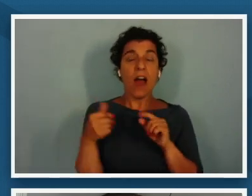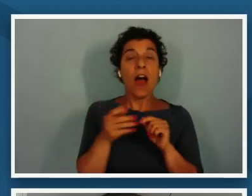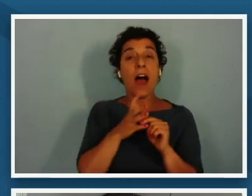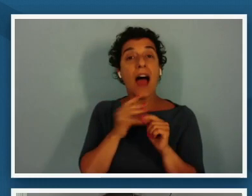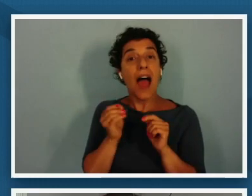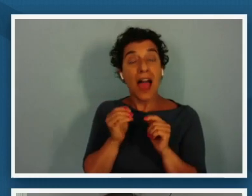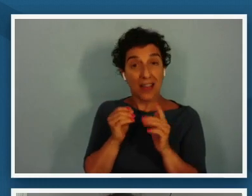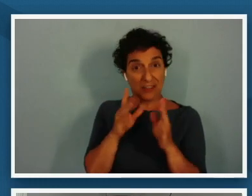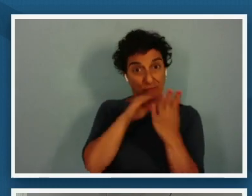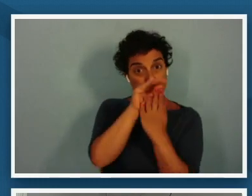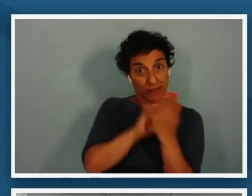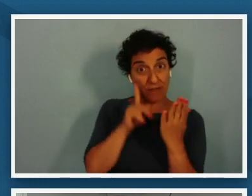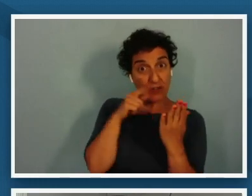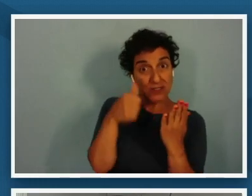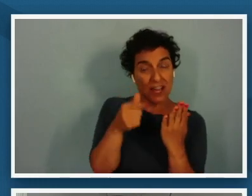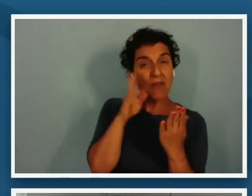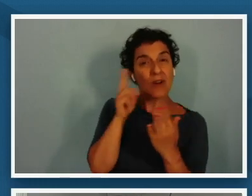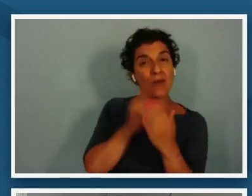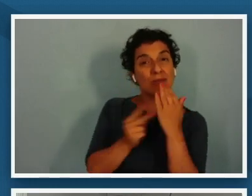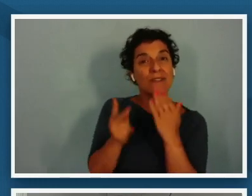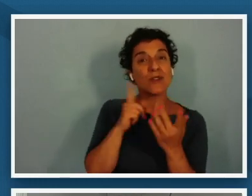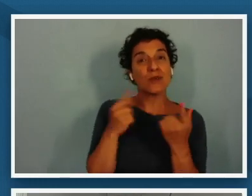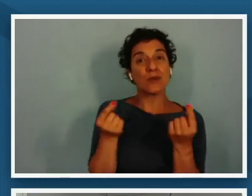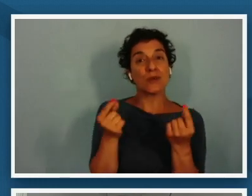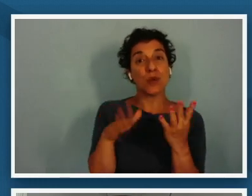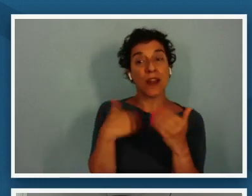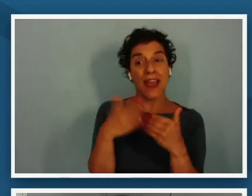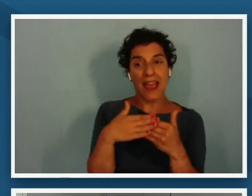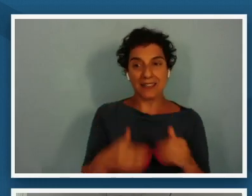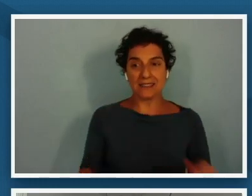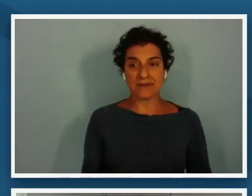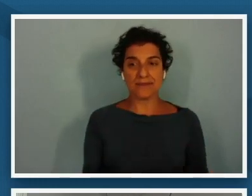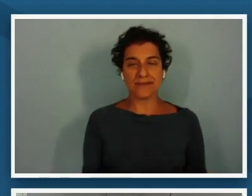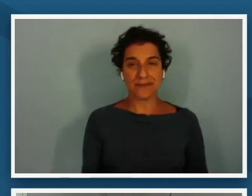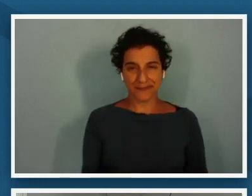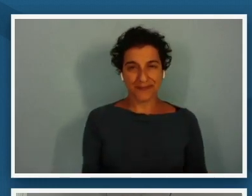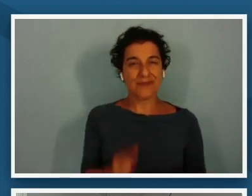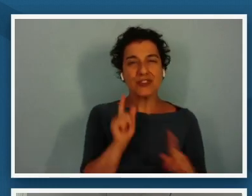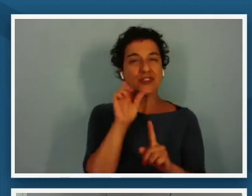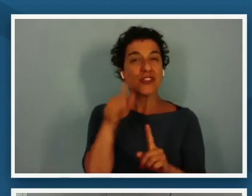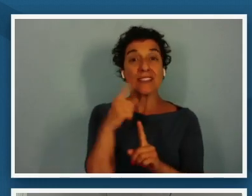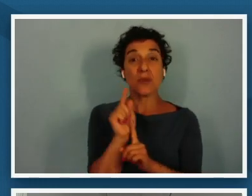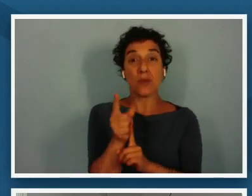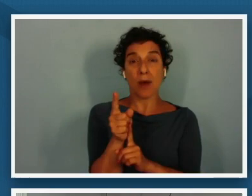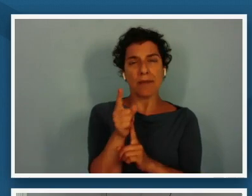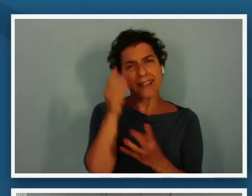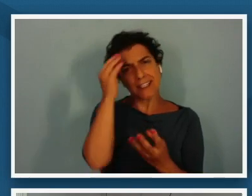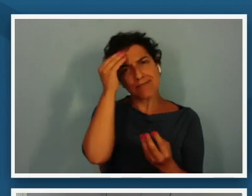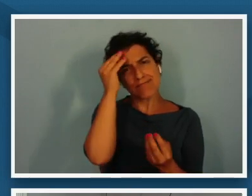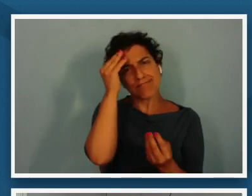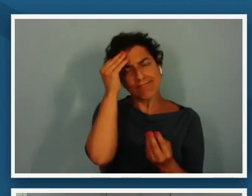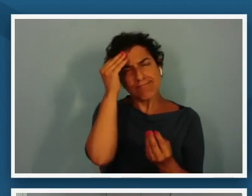doing next but right now please just spend one minute